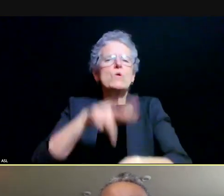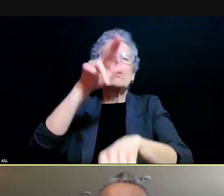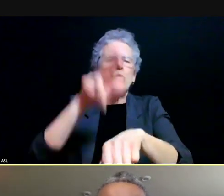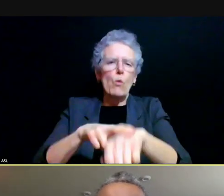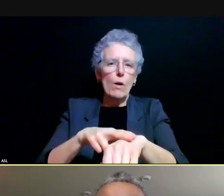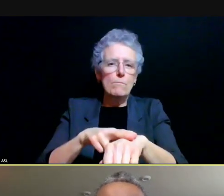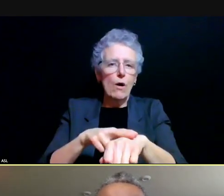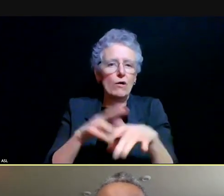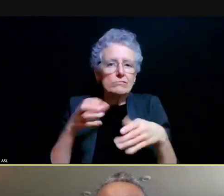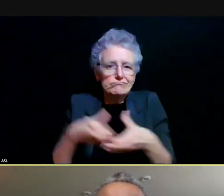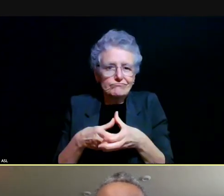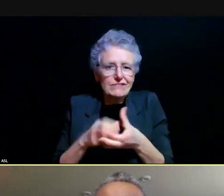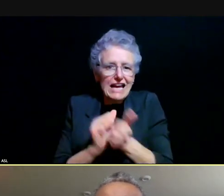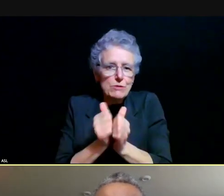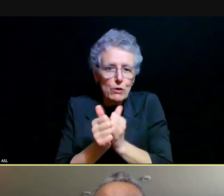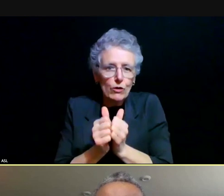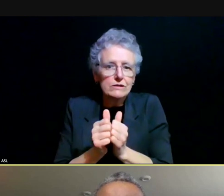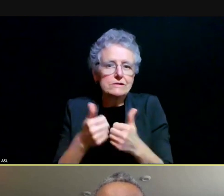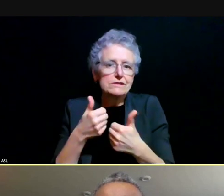and club sport experience as part of Fall?